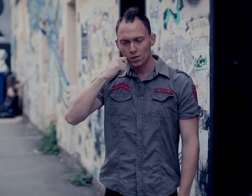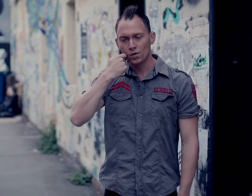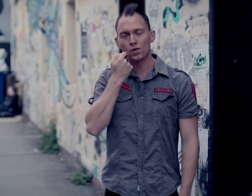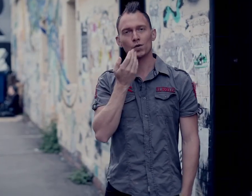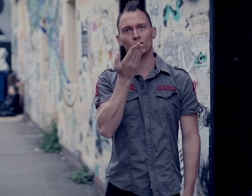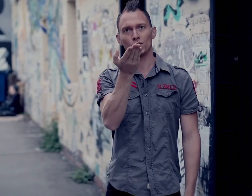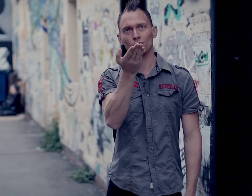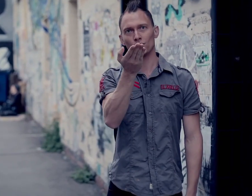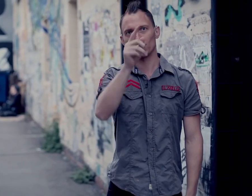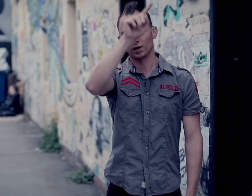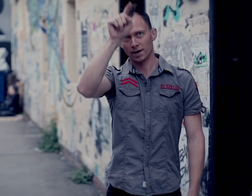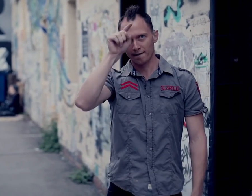Would you?